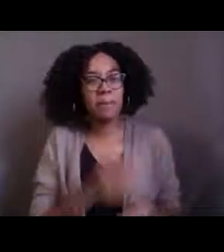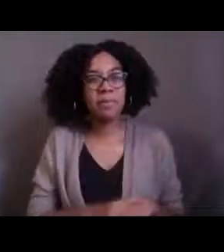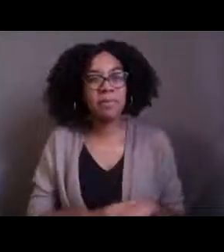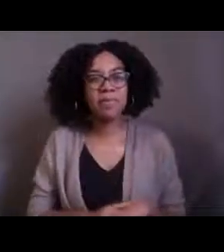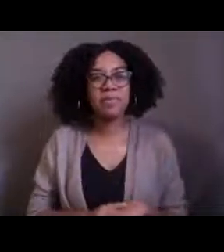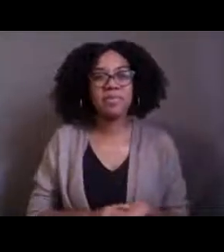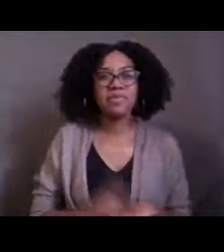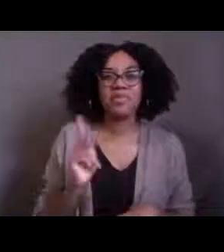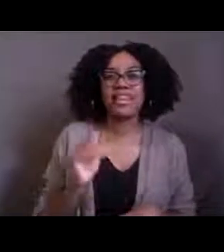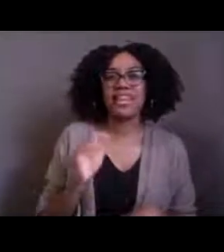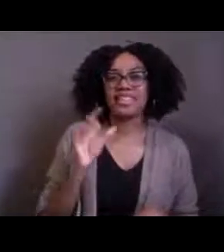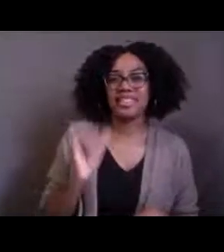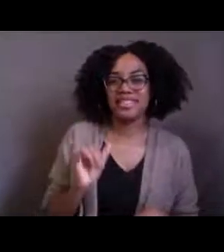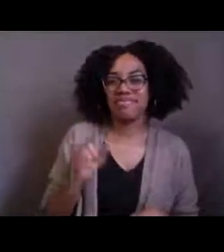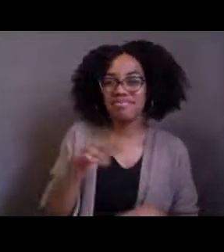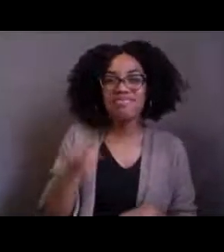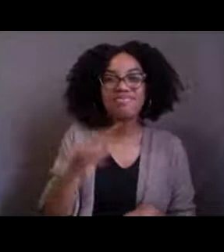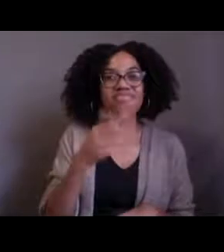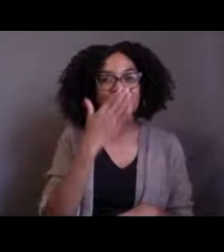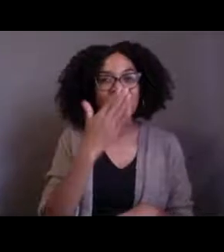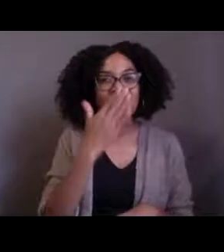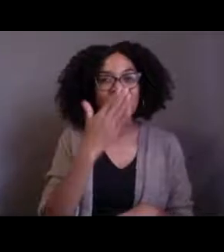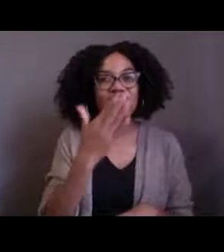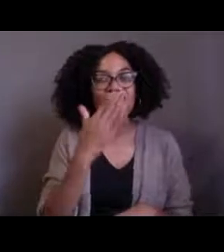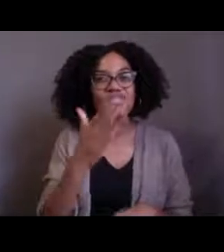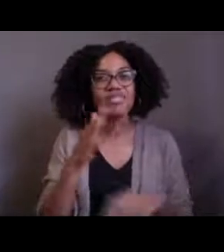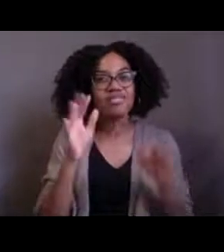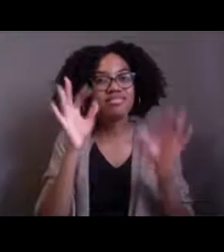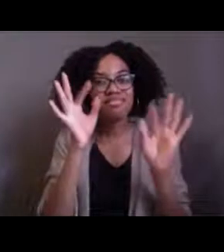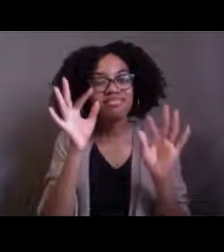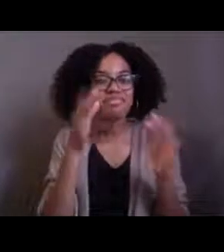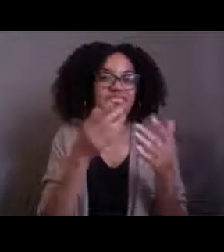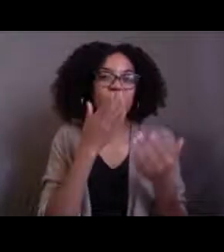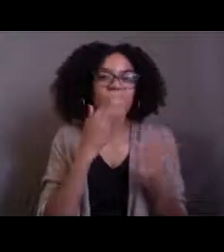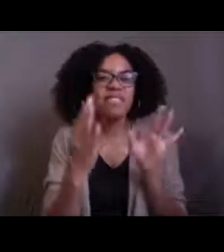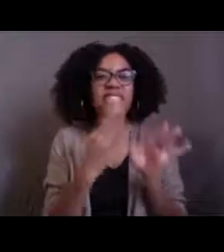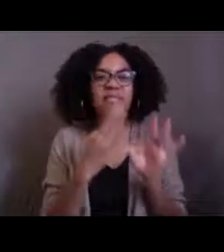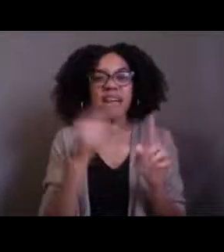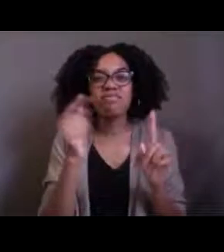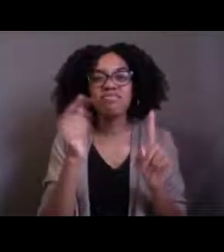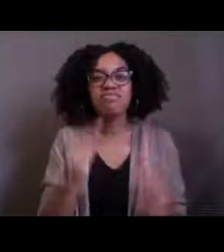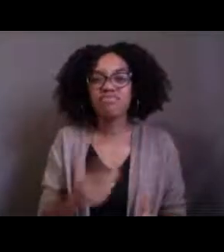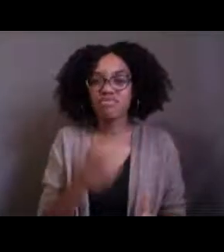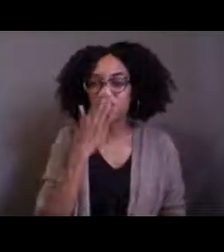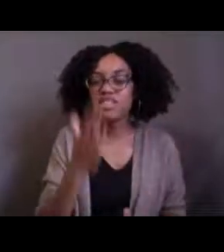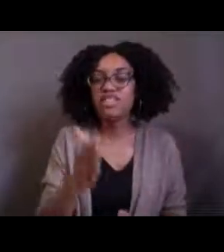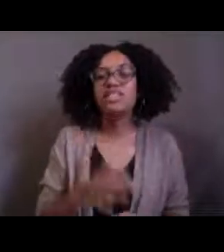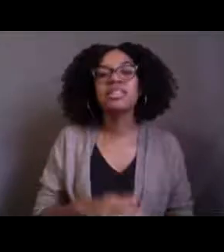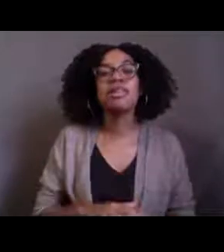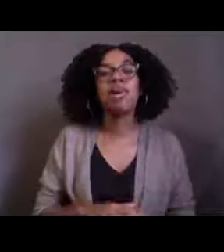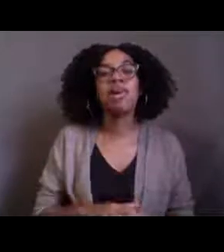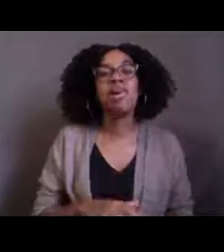So you guys had some great observation here. So this is a type of fish in the center. So this is an Atlantic midshipman fish